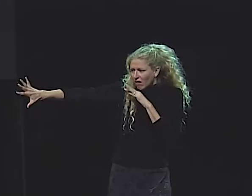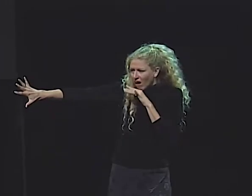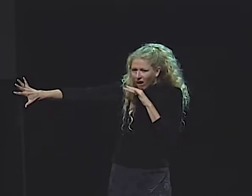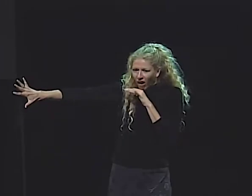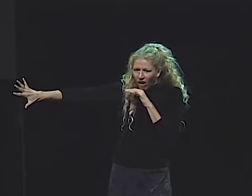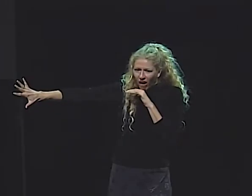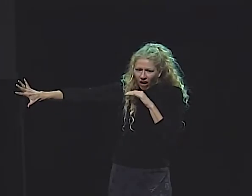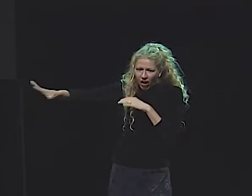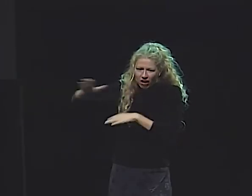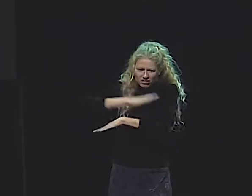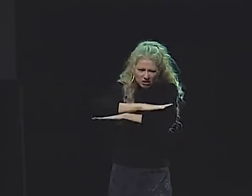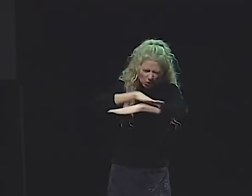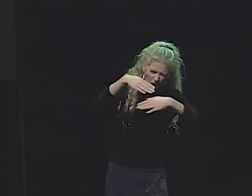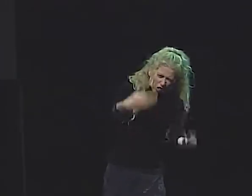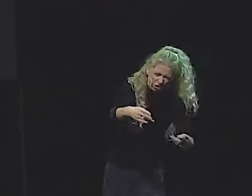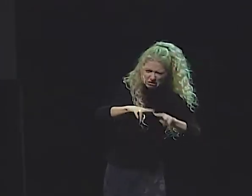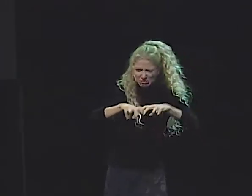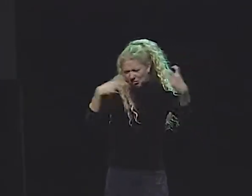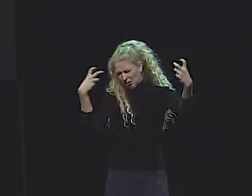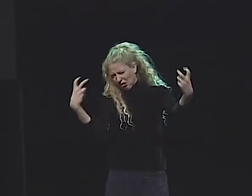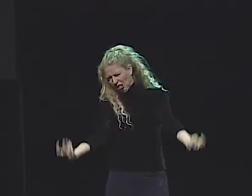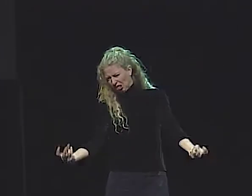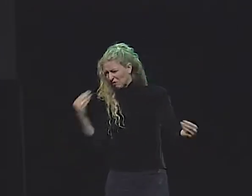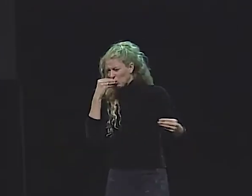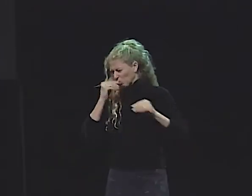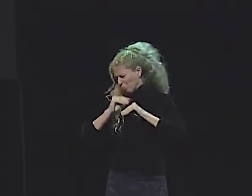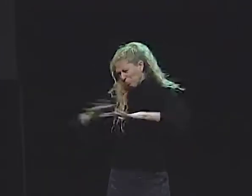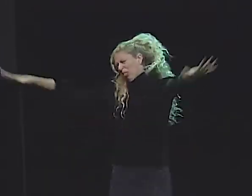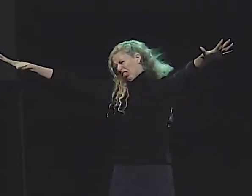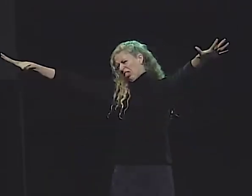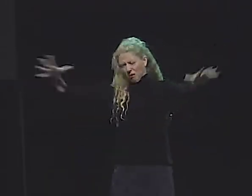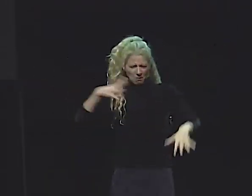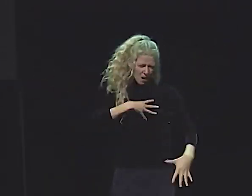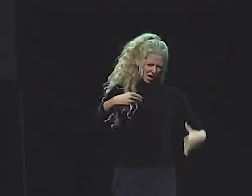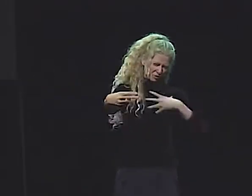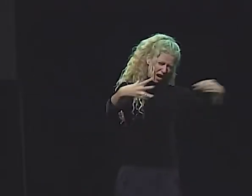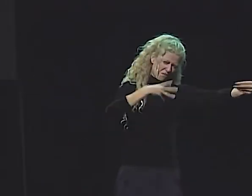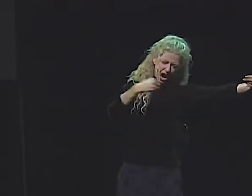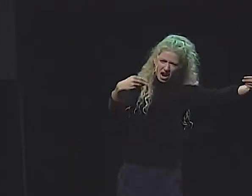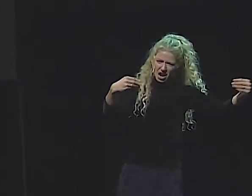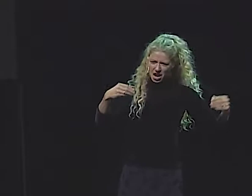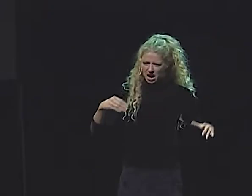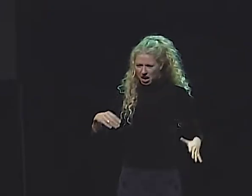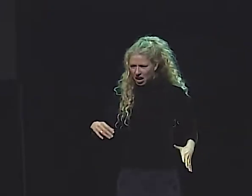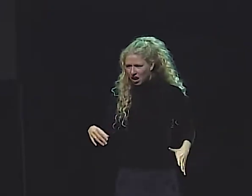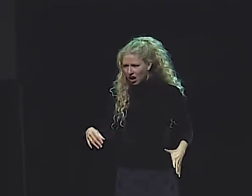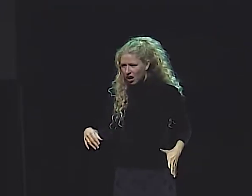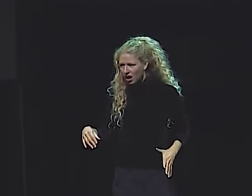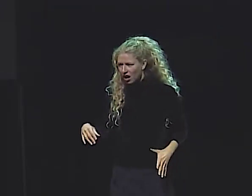THE DOOR HUNG ON ITS HINGES, AND SHE APPROACHED AND OPENED IT. IT WAS DIRTY INSIDE, TABLES, CHAIRS,